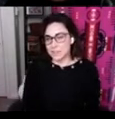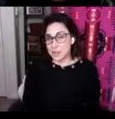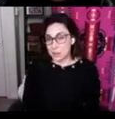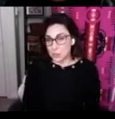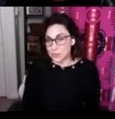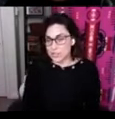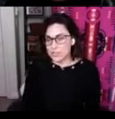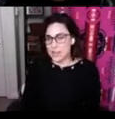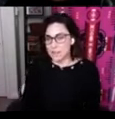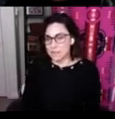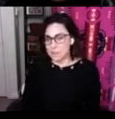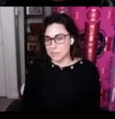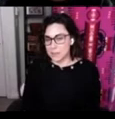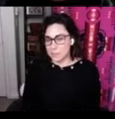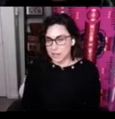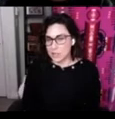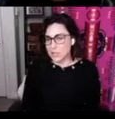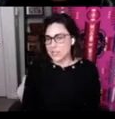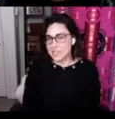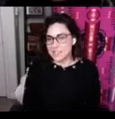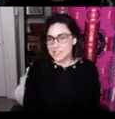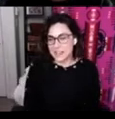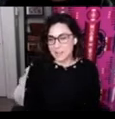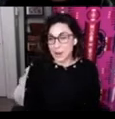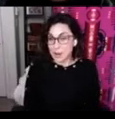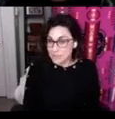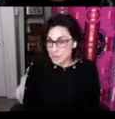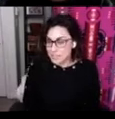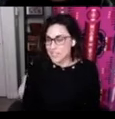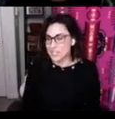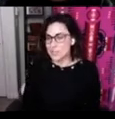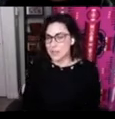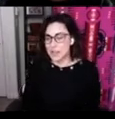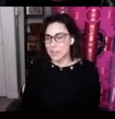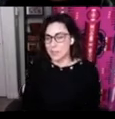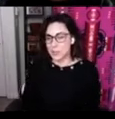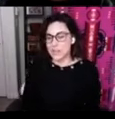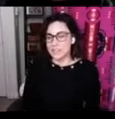Blaire Gould from Mi'kmaw country is part of this presentation but not able to join us today